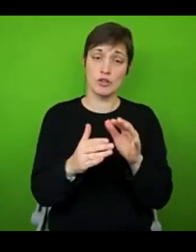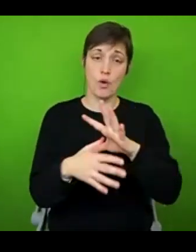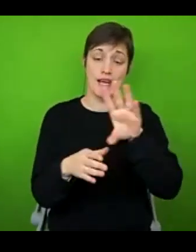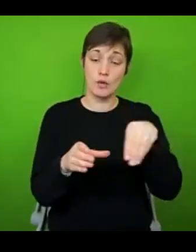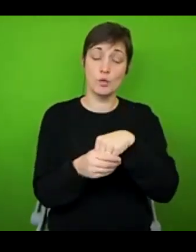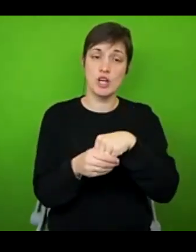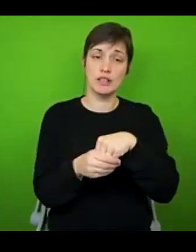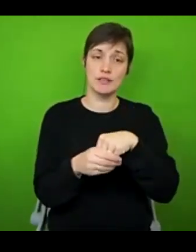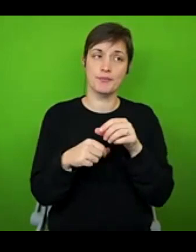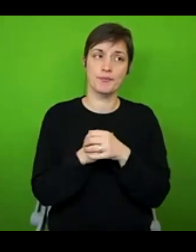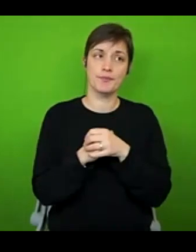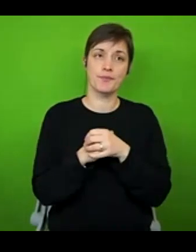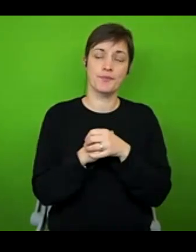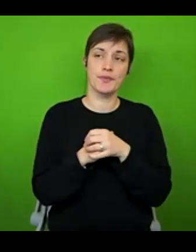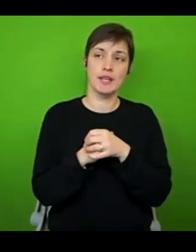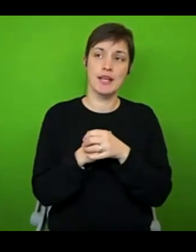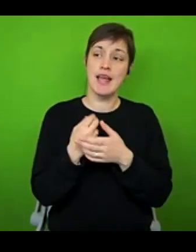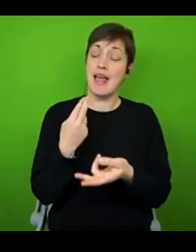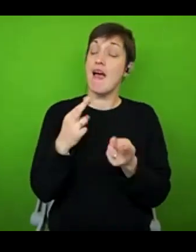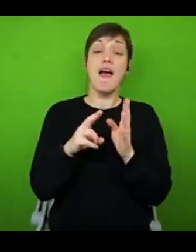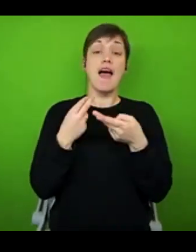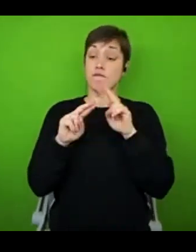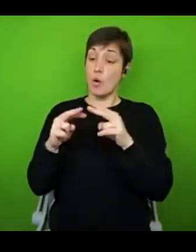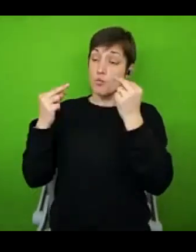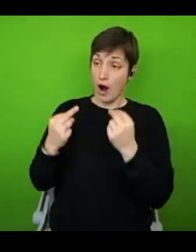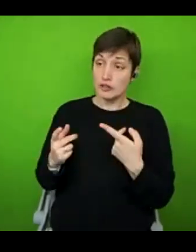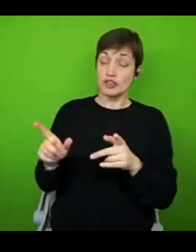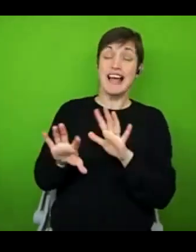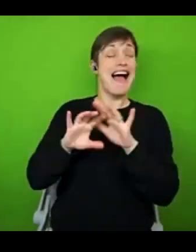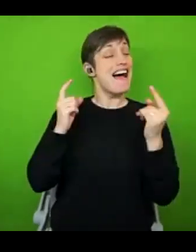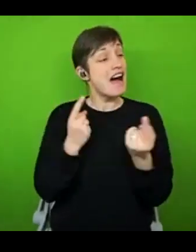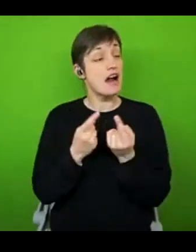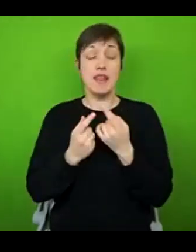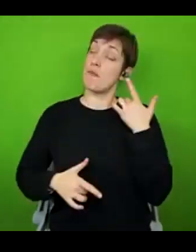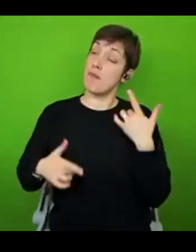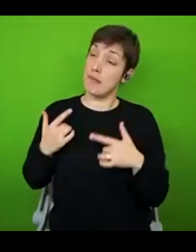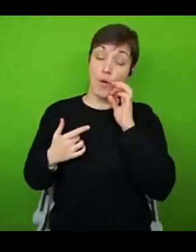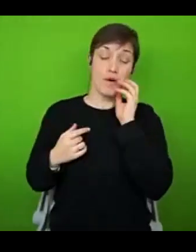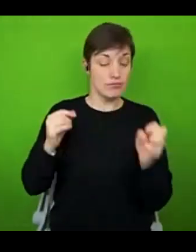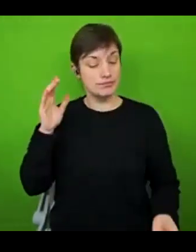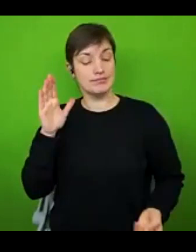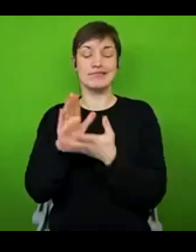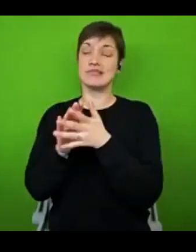watching this and you're interested in any of these things, when this recording goes live on my YouTube channel, I will try and link as many things as I can find